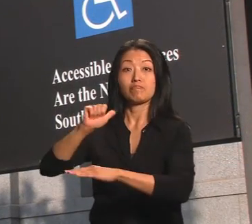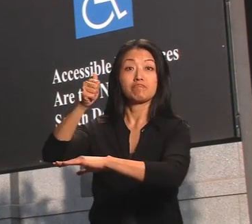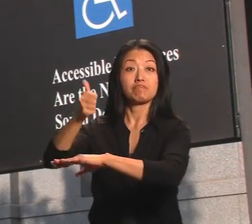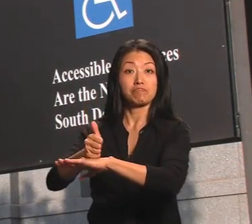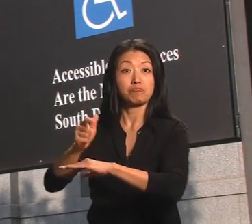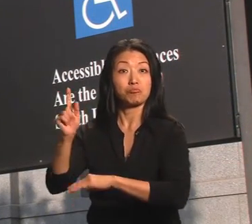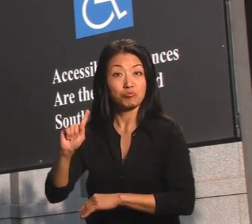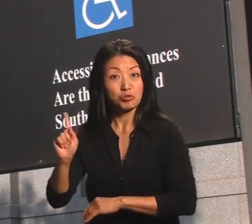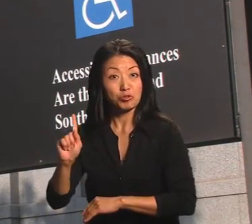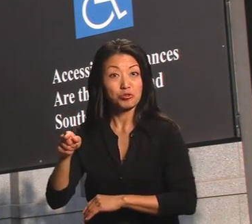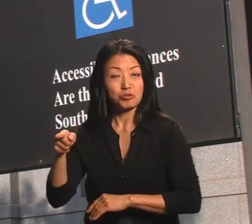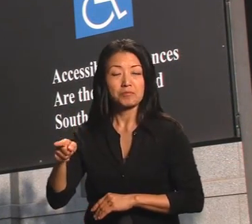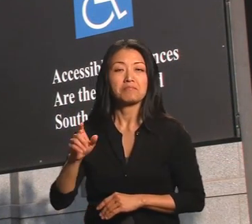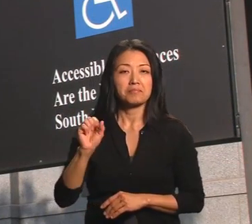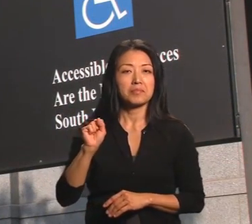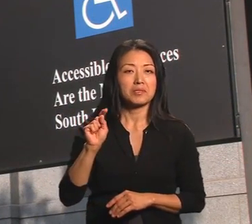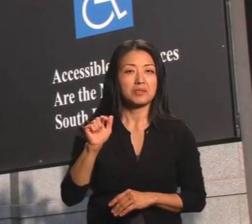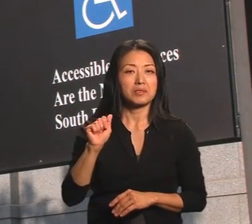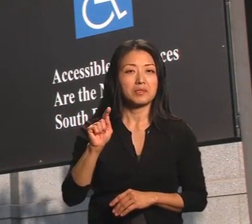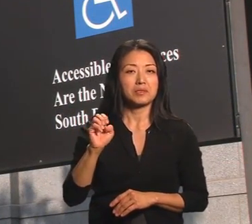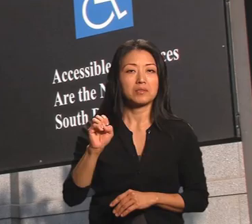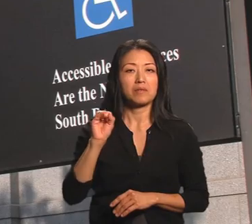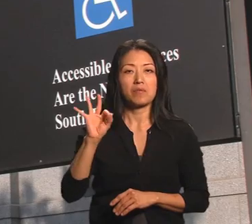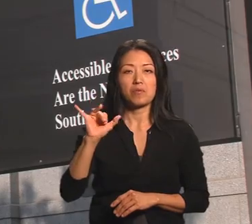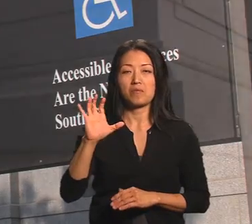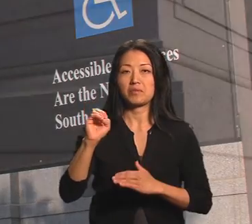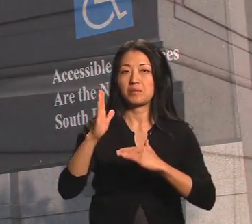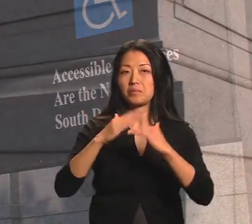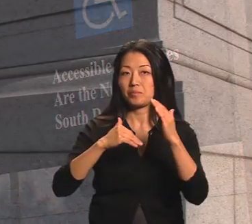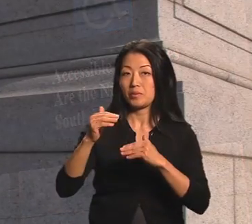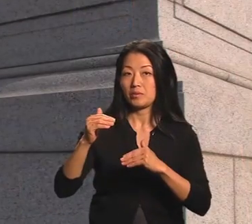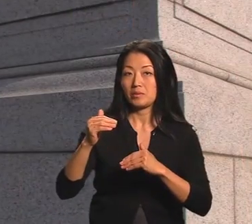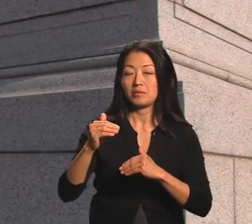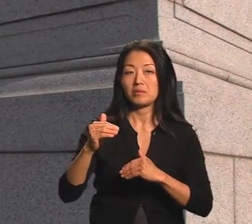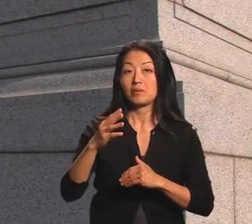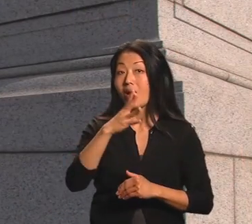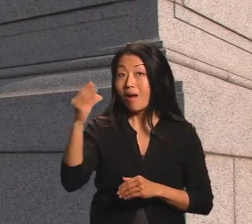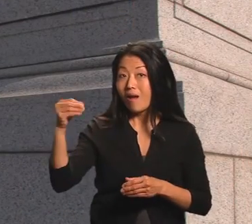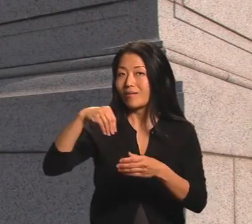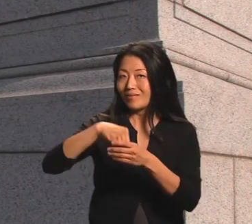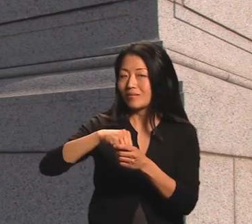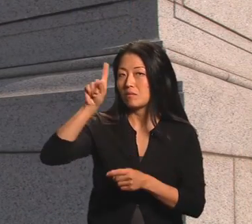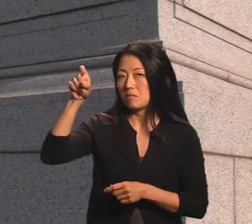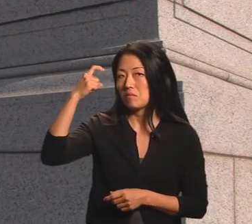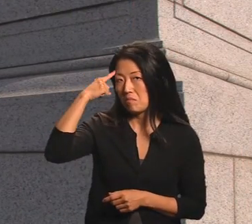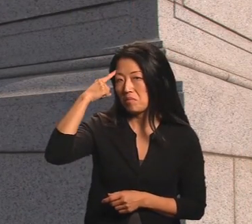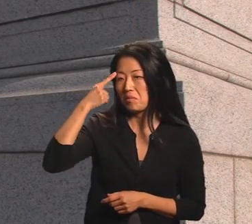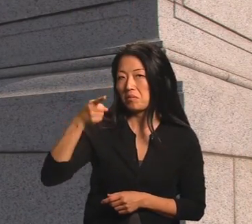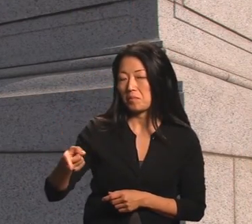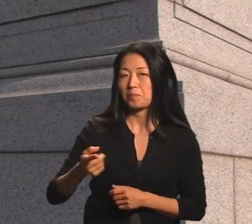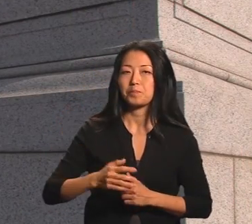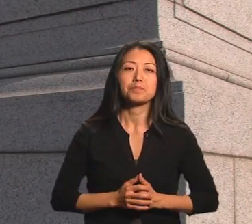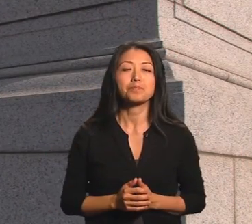Members of the Senate are housed in both the State Office Building and in the Capitol.